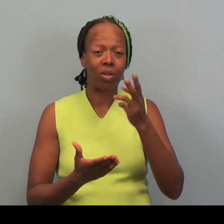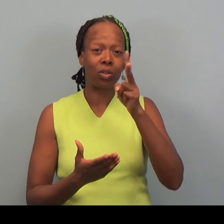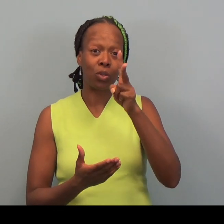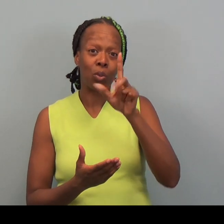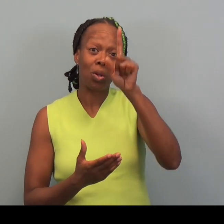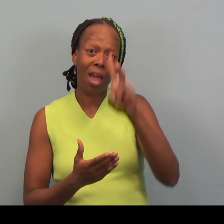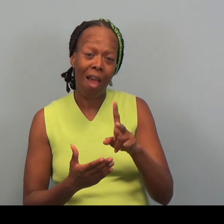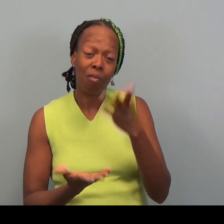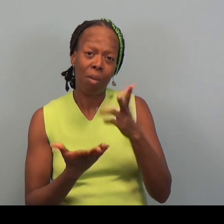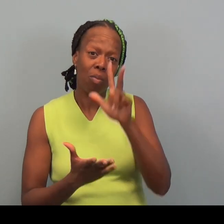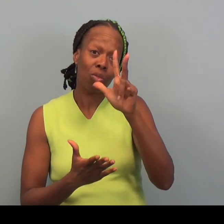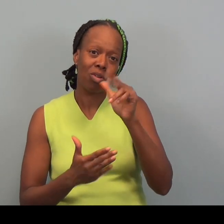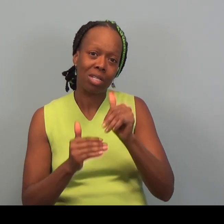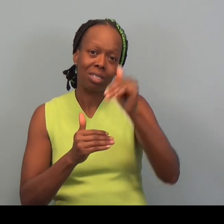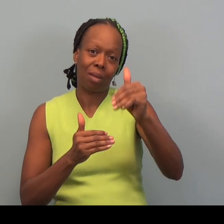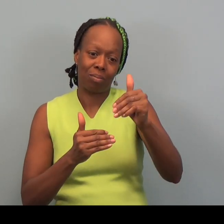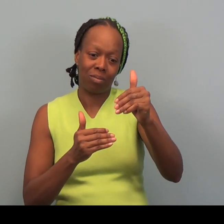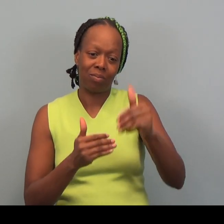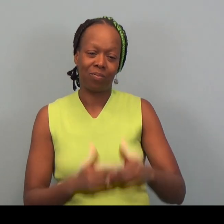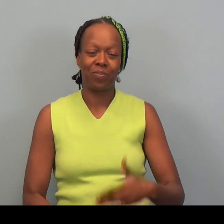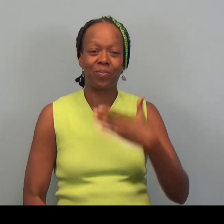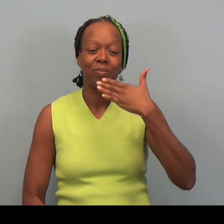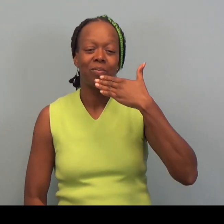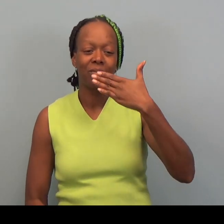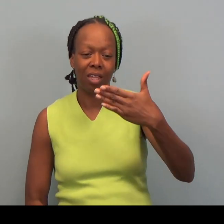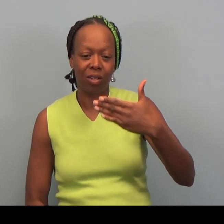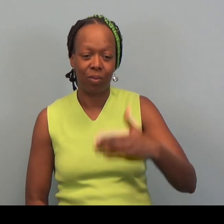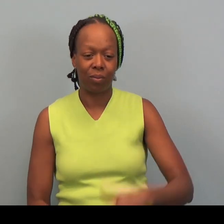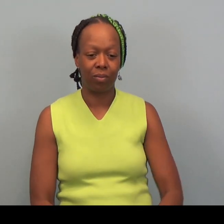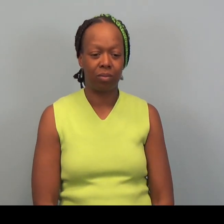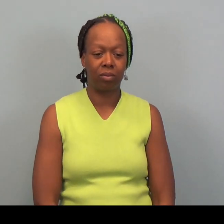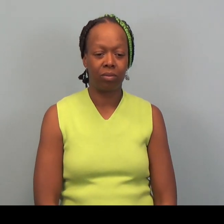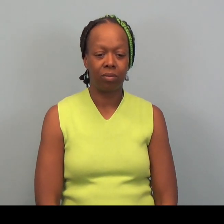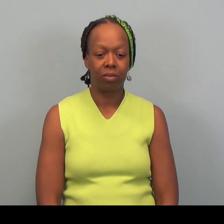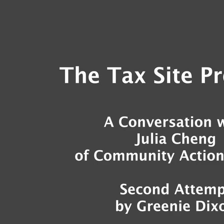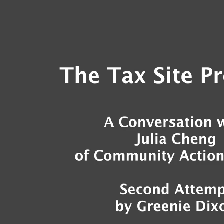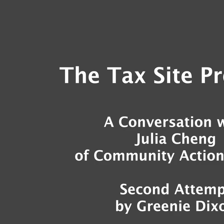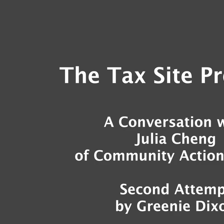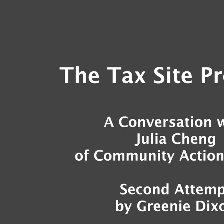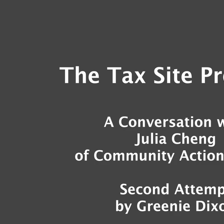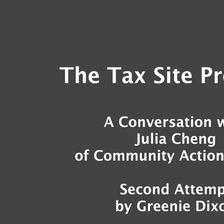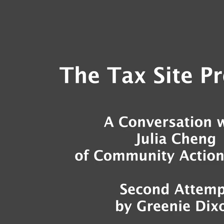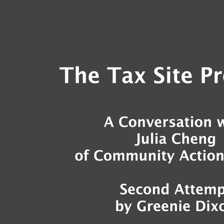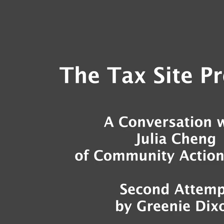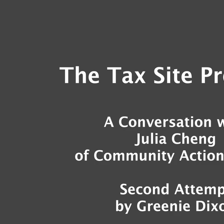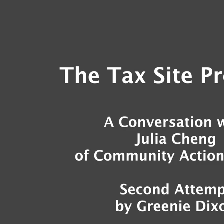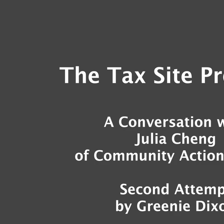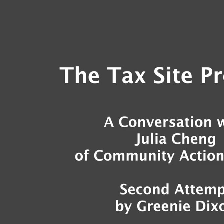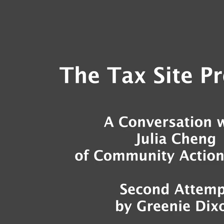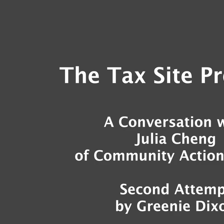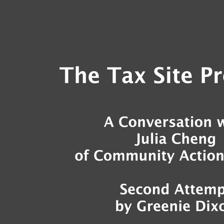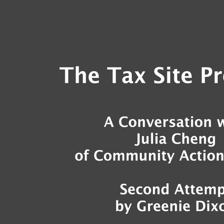you're maybe taking two and a half to three steps ahead. Thank you. Hi.